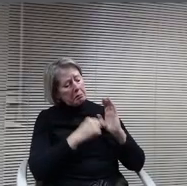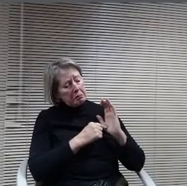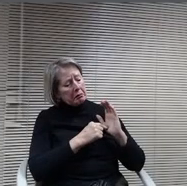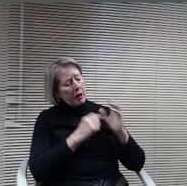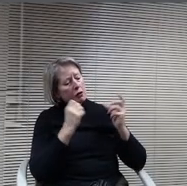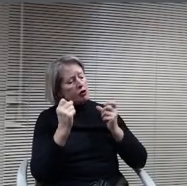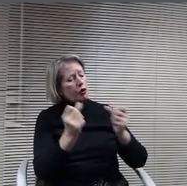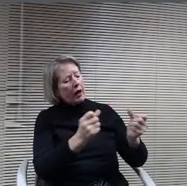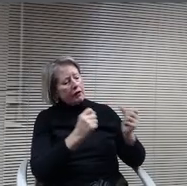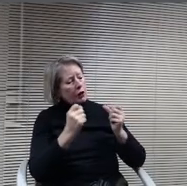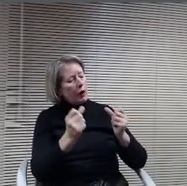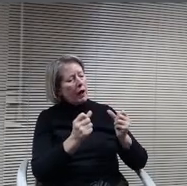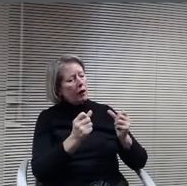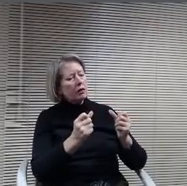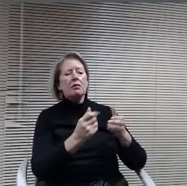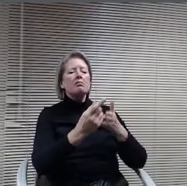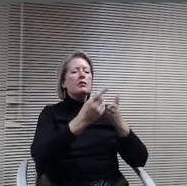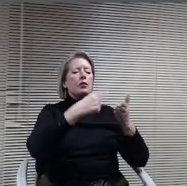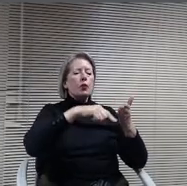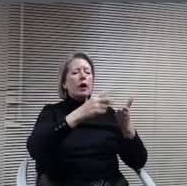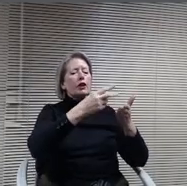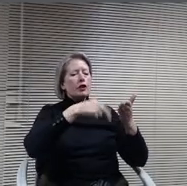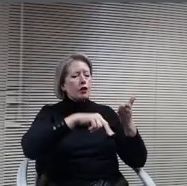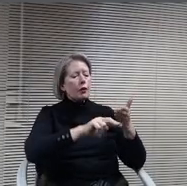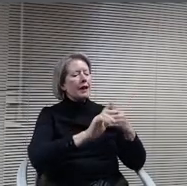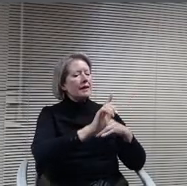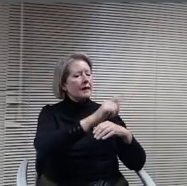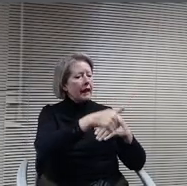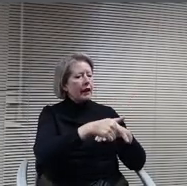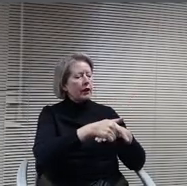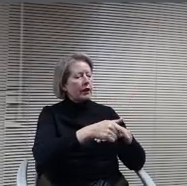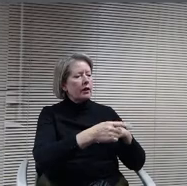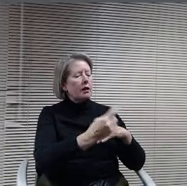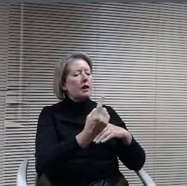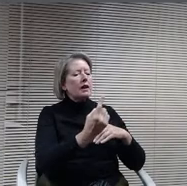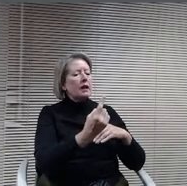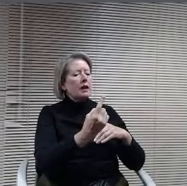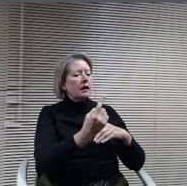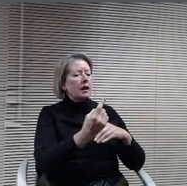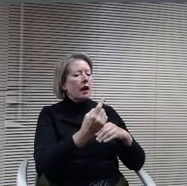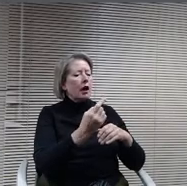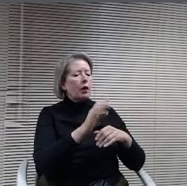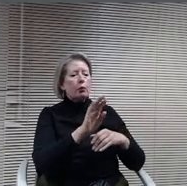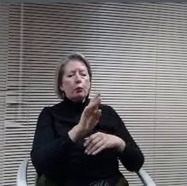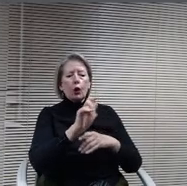later commercial broker Mark Evenson actually sent me some information on it saying hey, just as FY I this is available